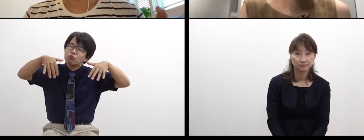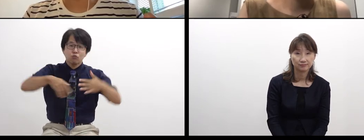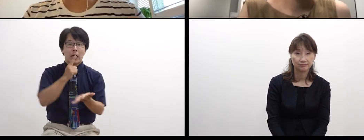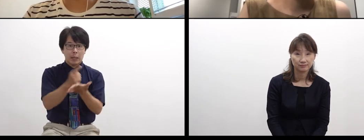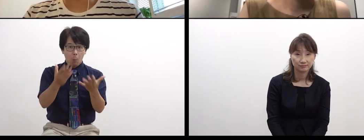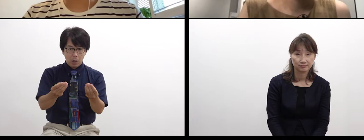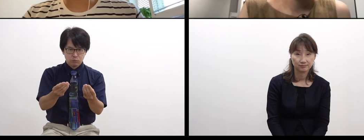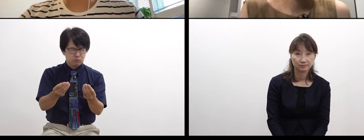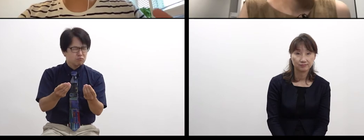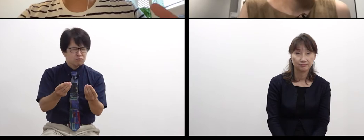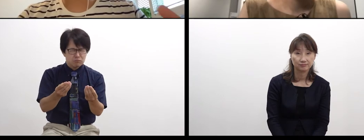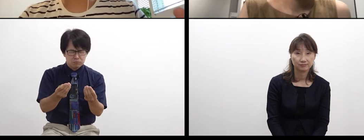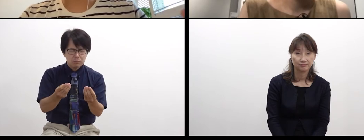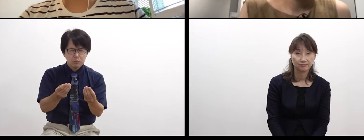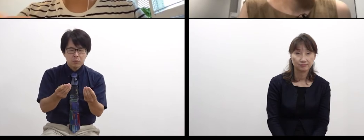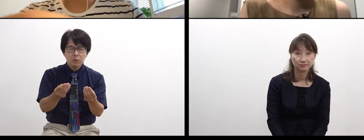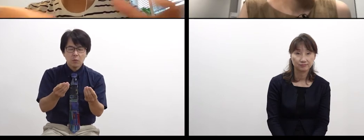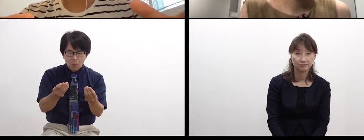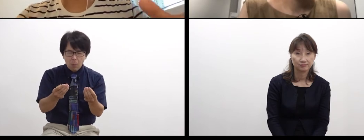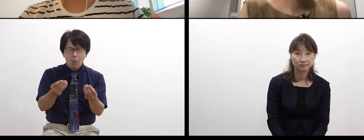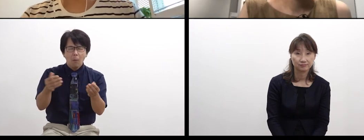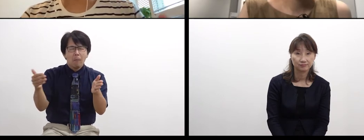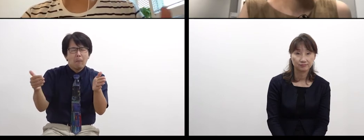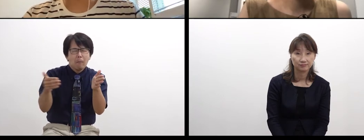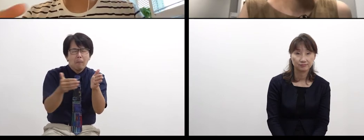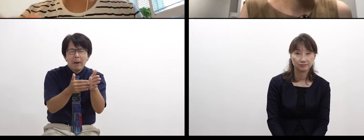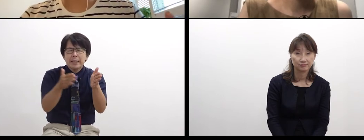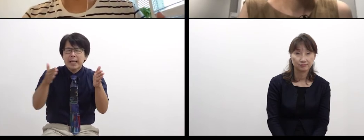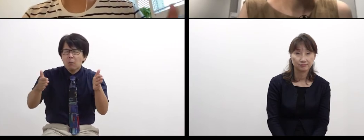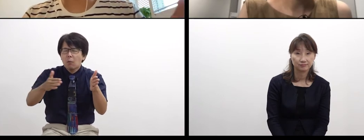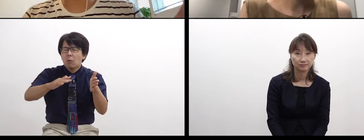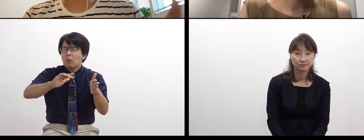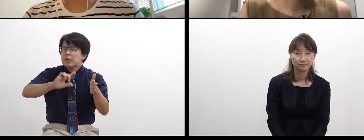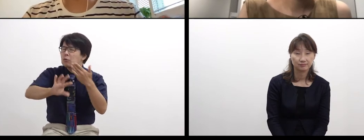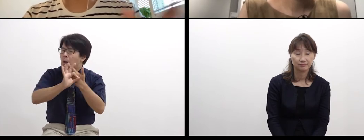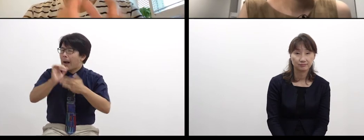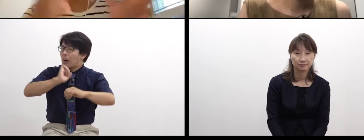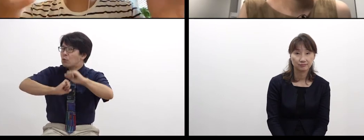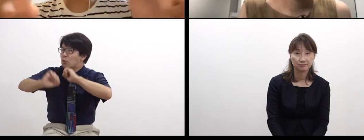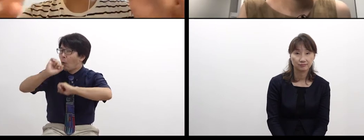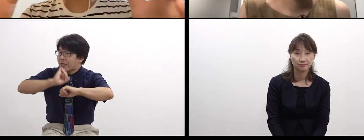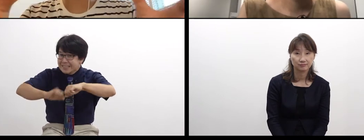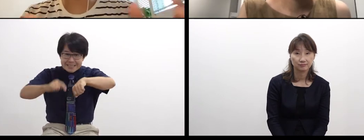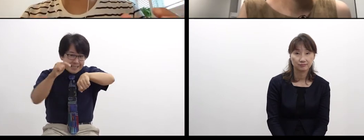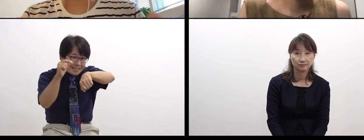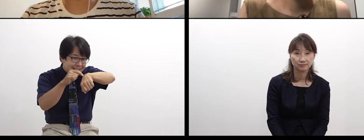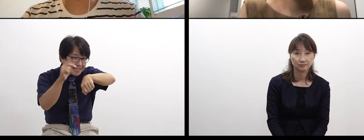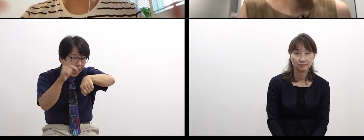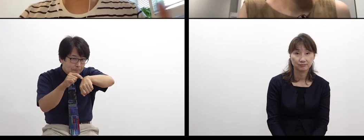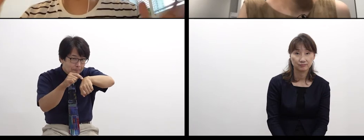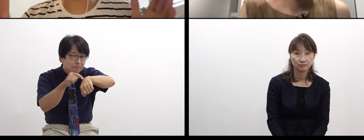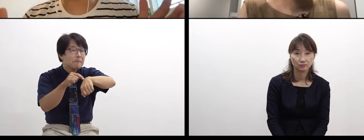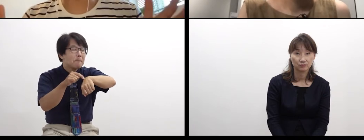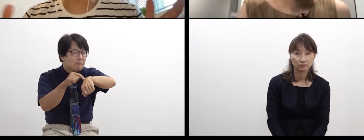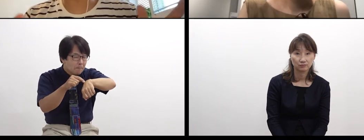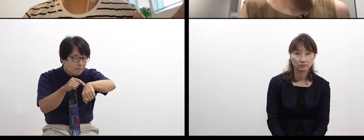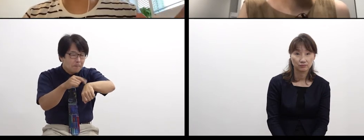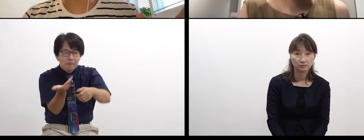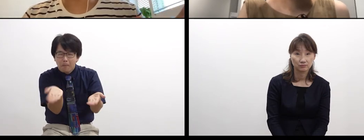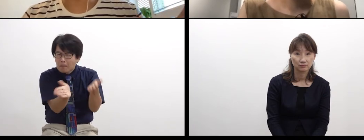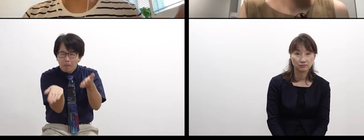But your communication adds more moves and time to that.